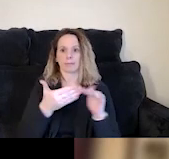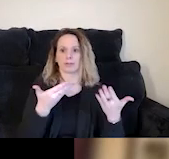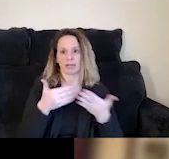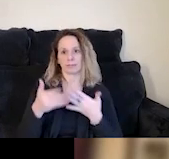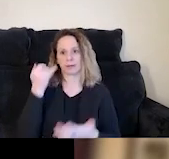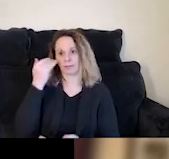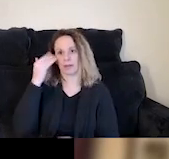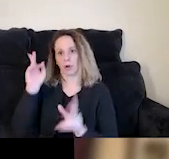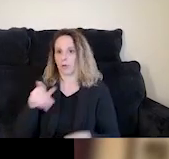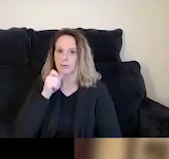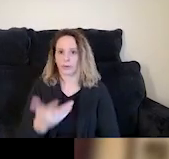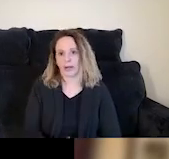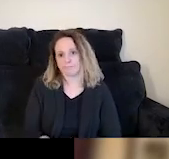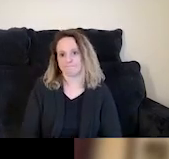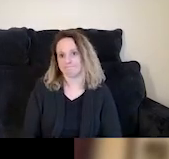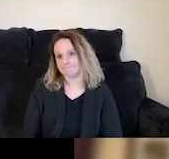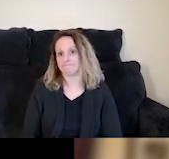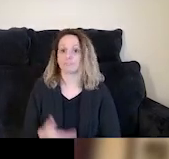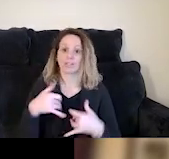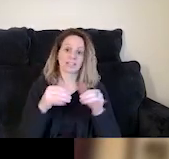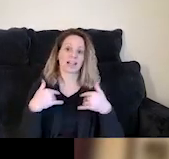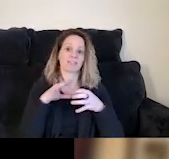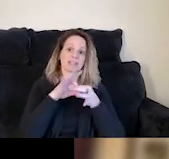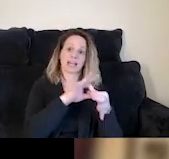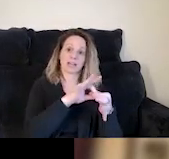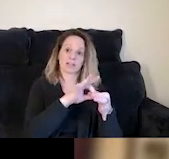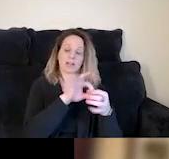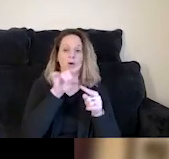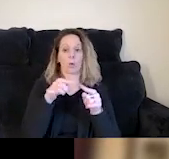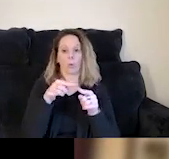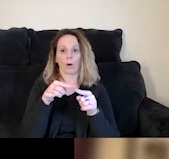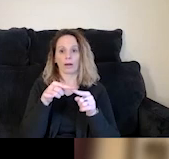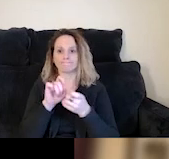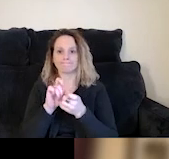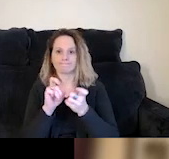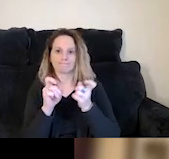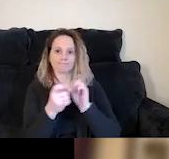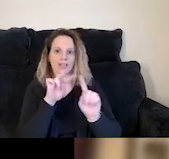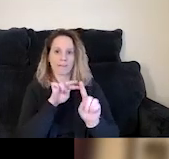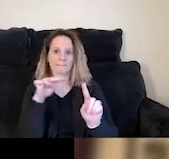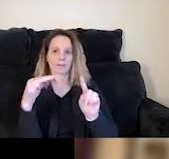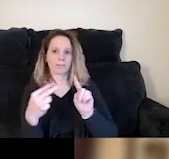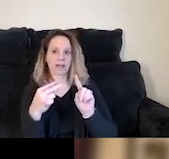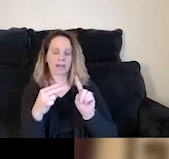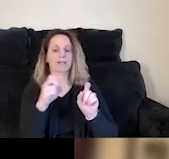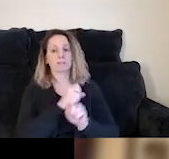if I know someone walking down the street or not, we still have this connection. And when you start to make that shift and that's the shift we try to have, many of our staff and clients make,